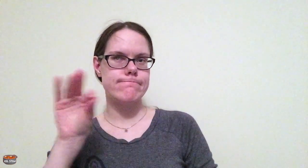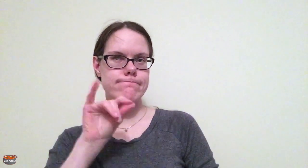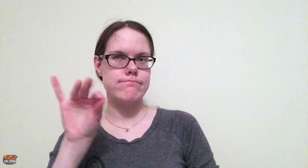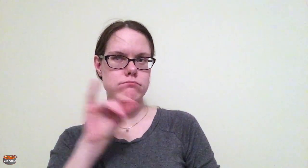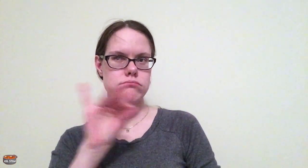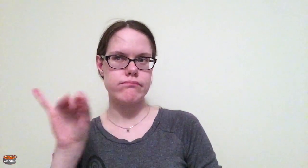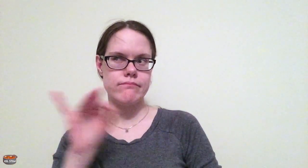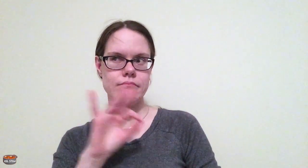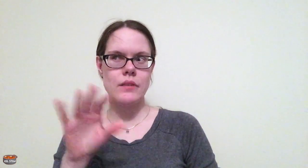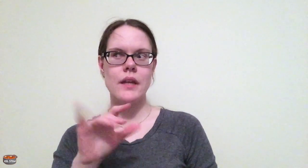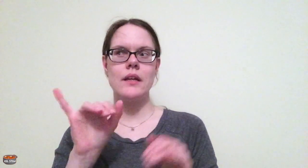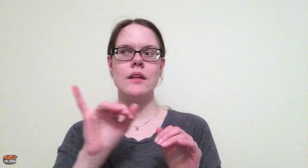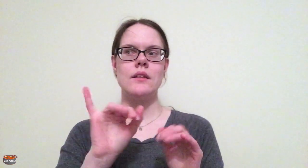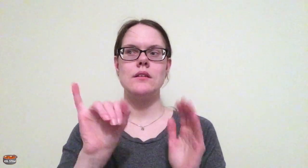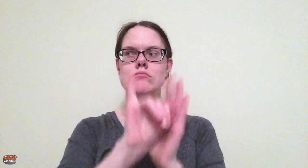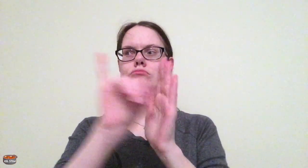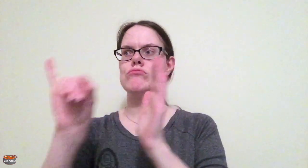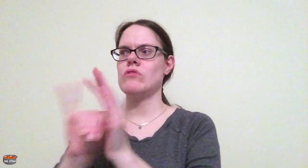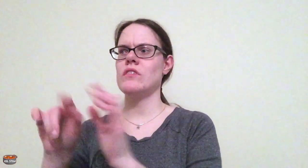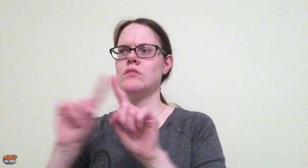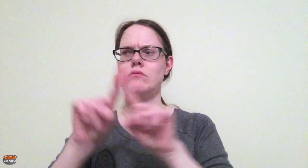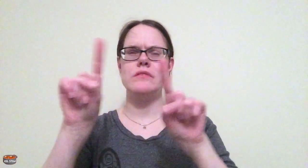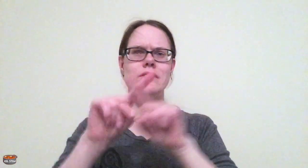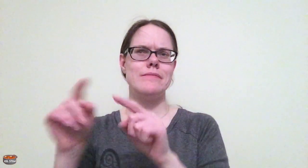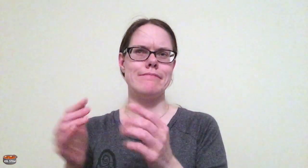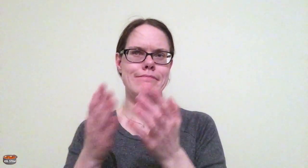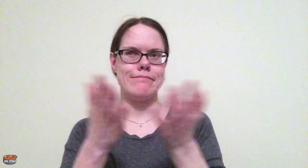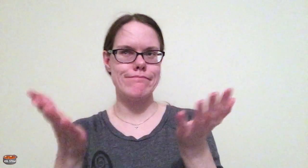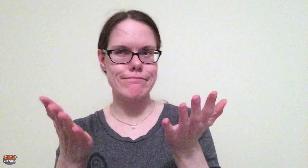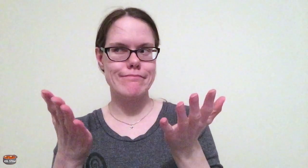the manual alphabet, or fingerspelling, and then he was able